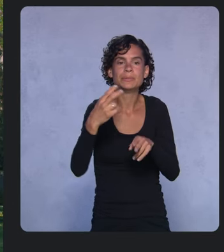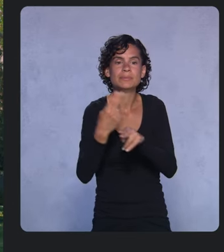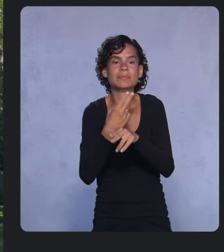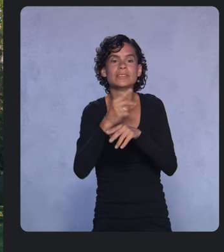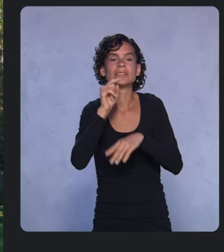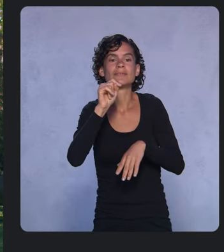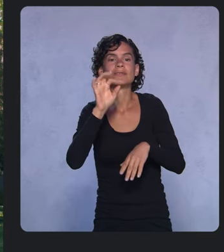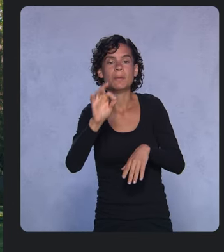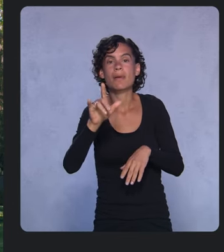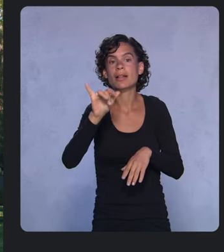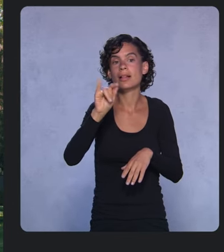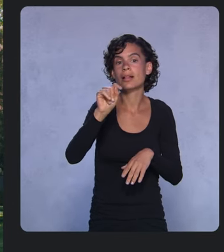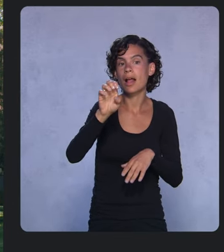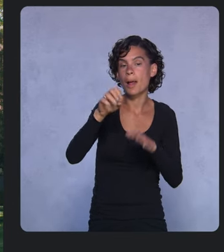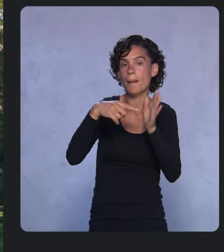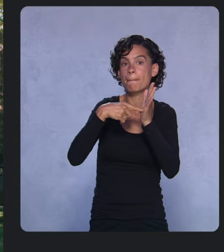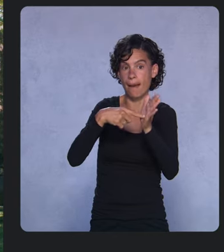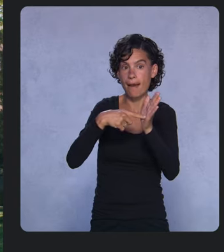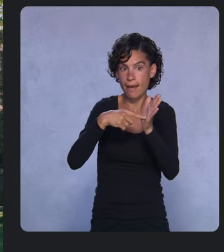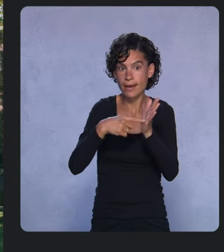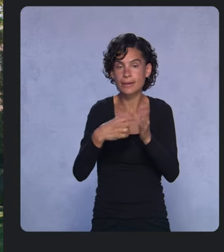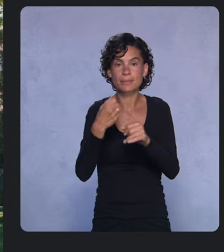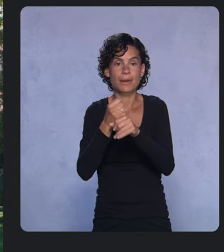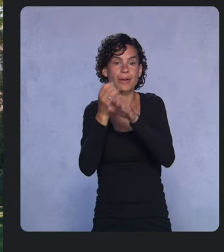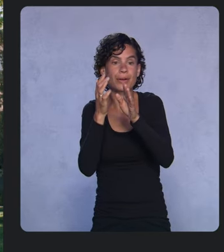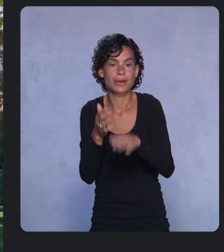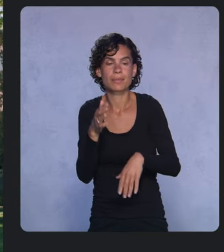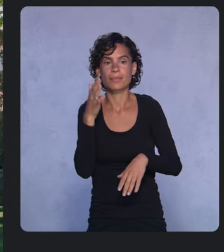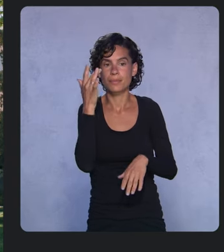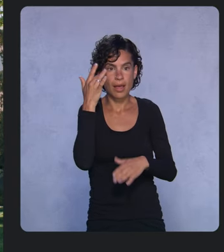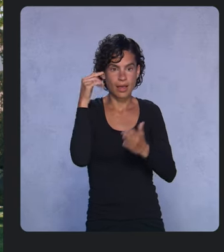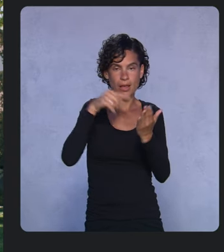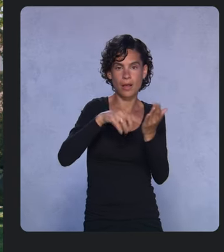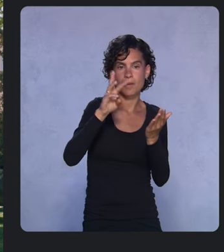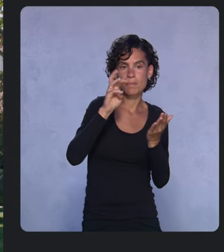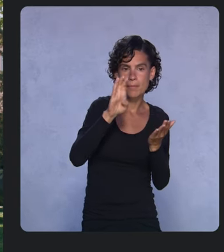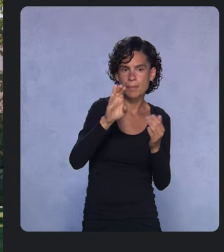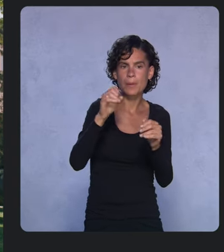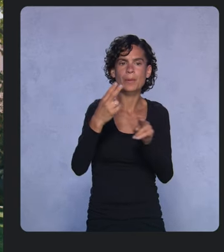And since you’re on the web, let’s use Colab, Google’s hosted notebook service,